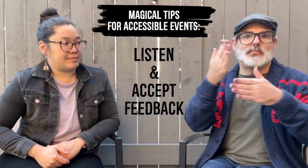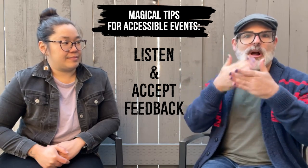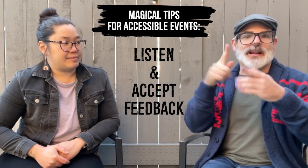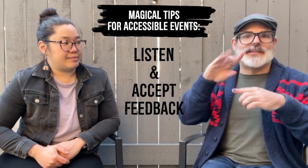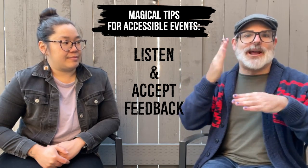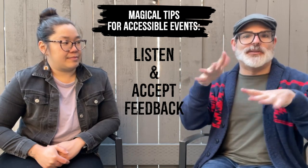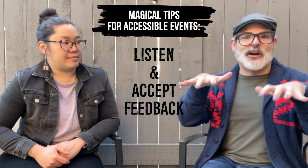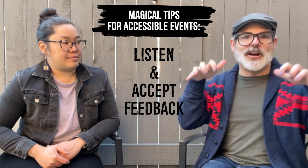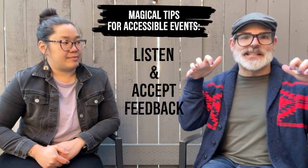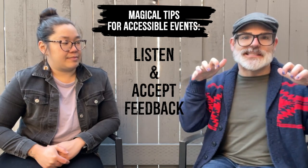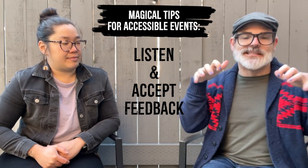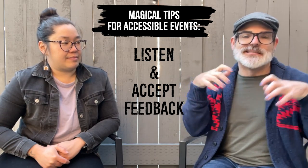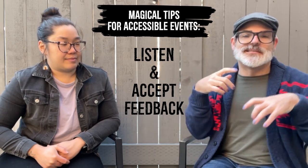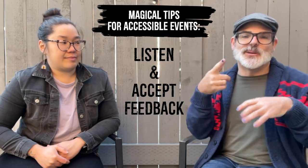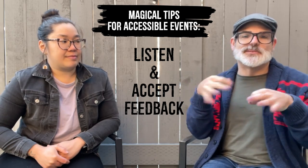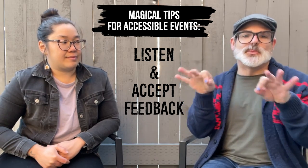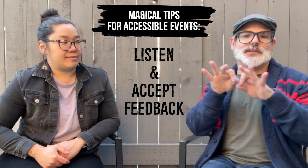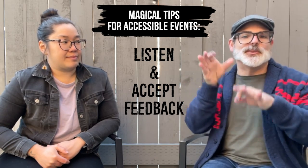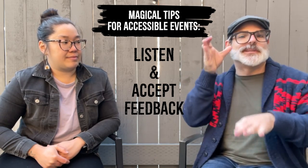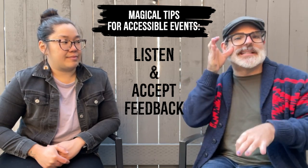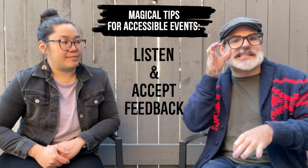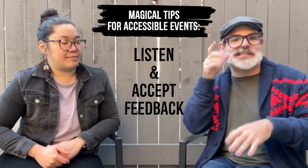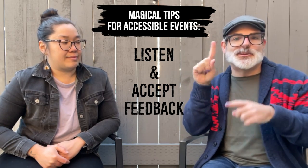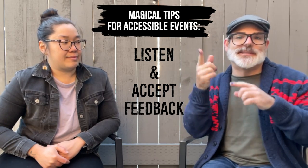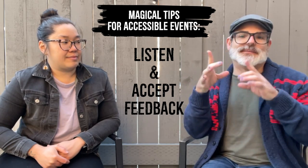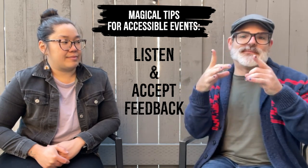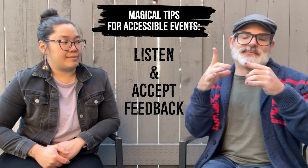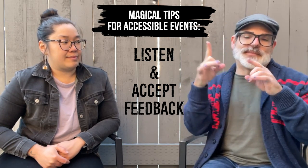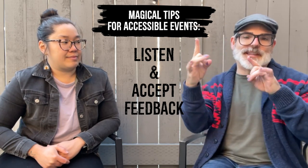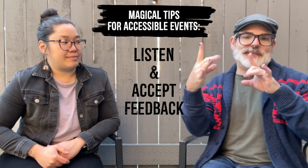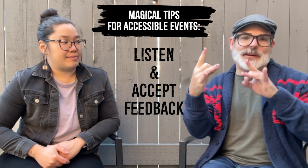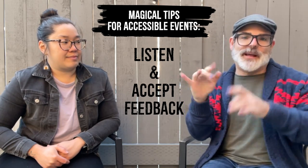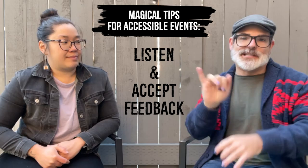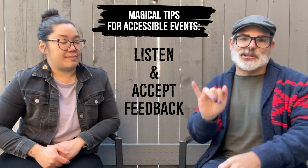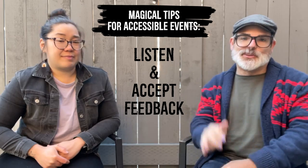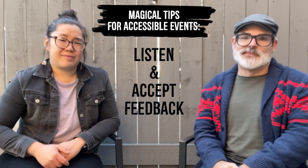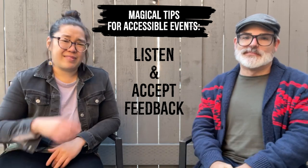It's important to listen our audiences.